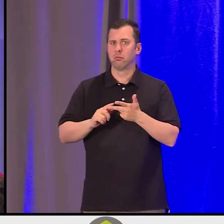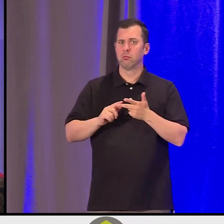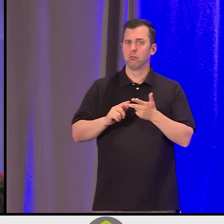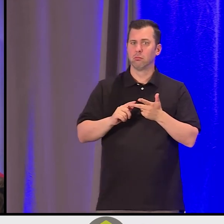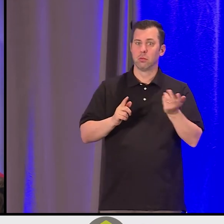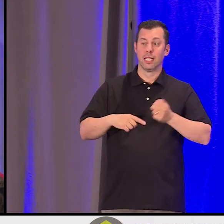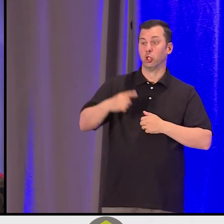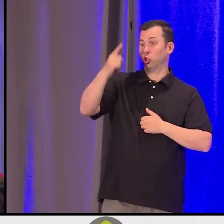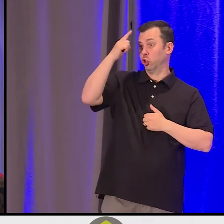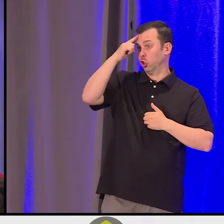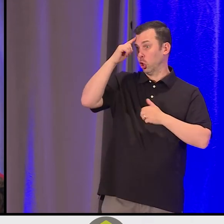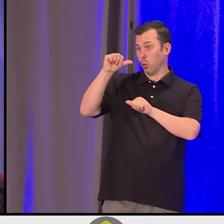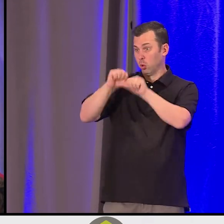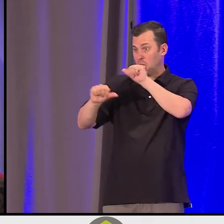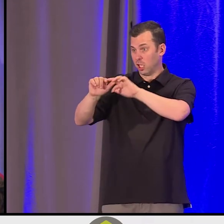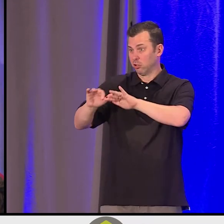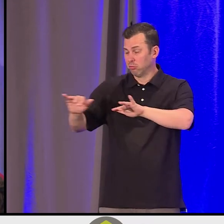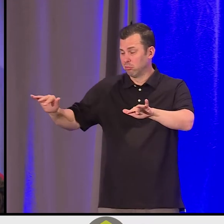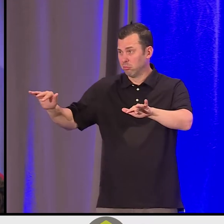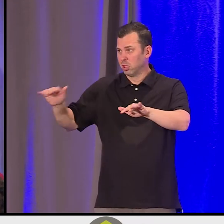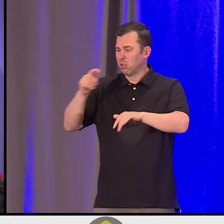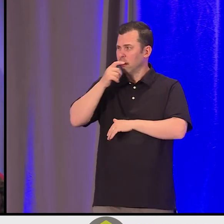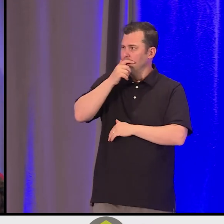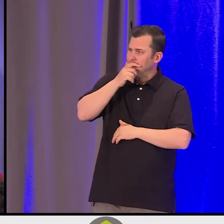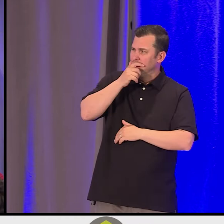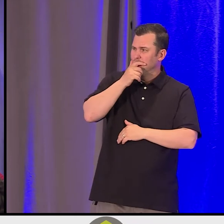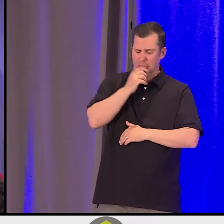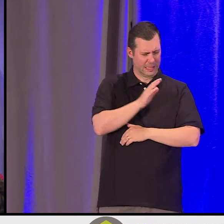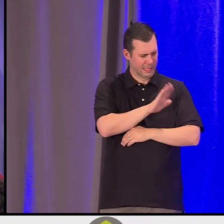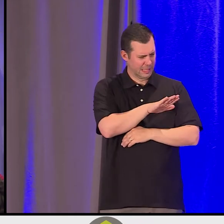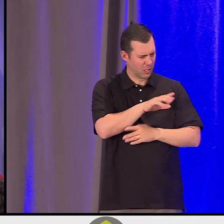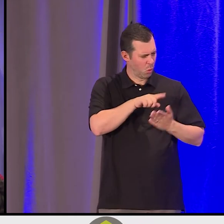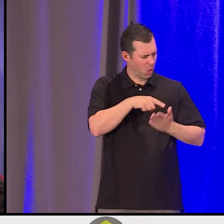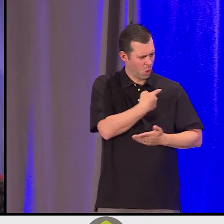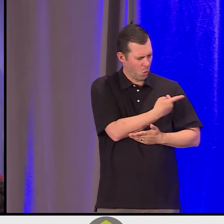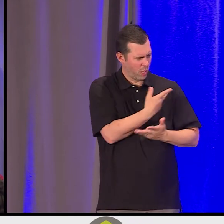thinking about -- And I said to Shawn, "You know, I think it's the age of emotion." Now this was about eight years ago.